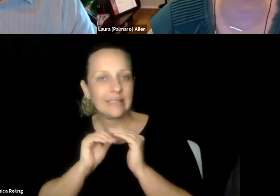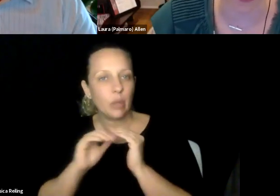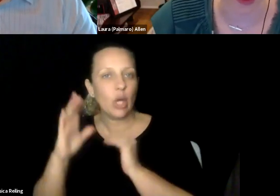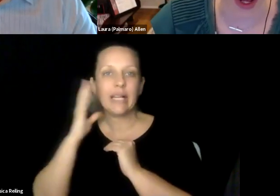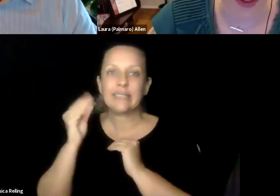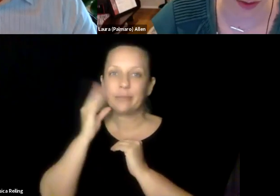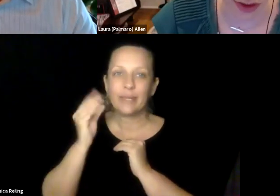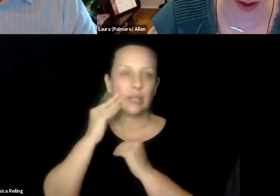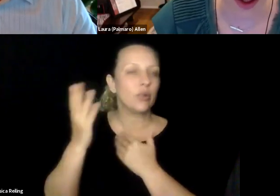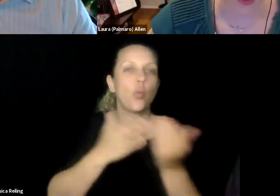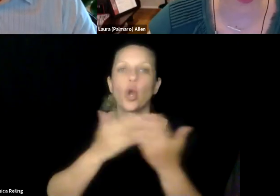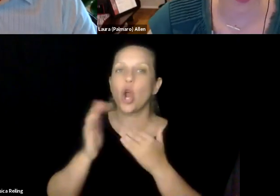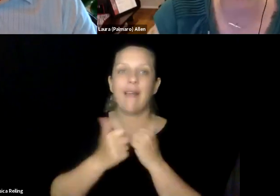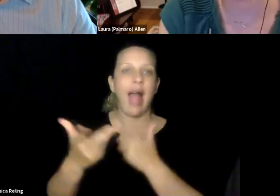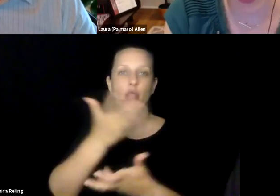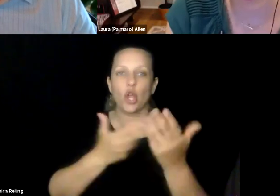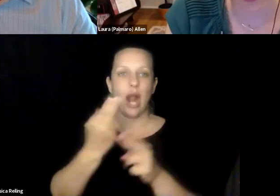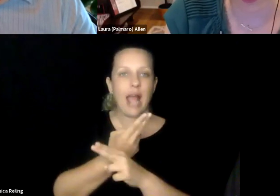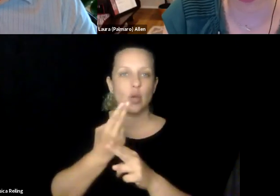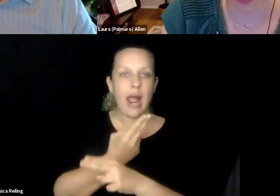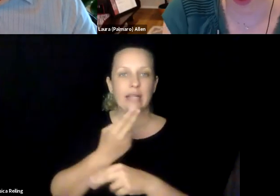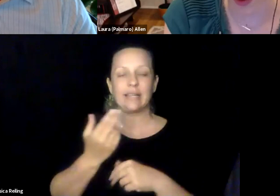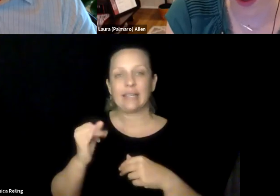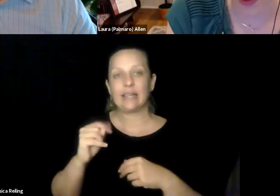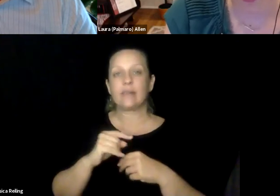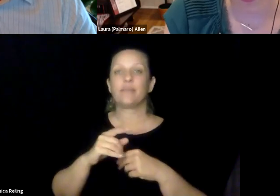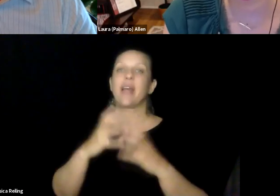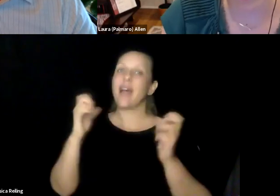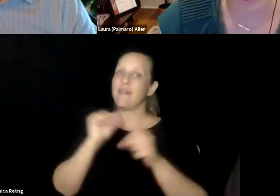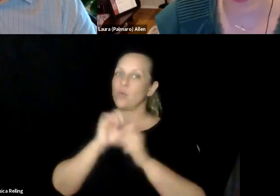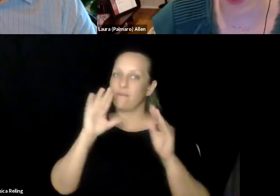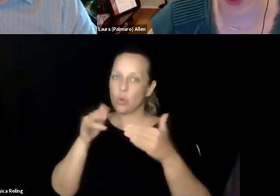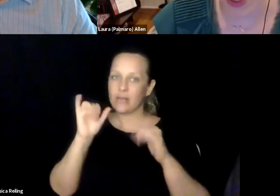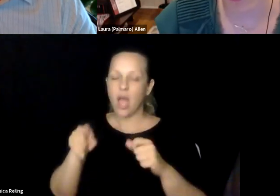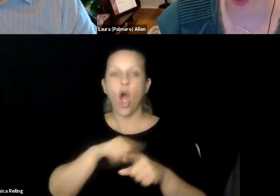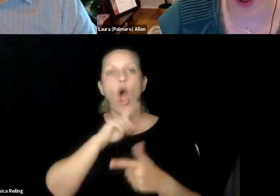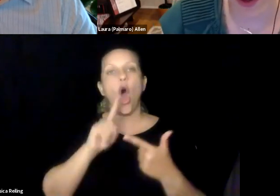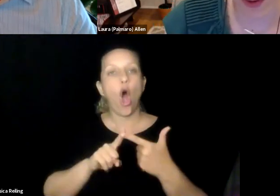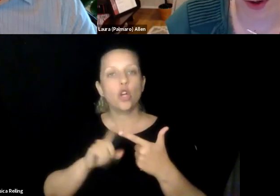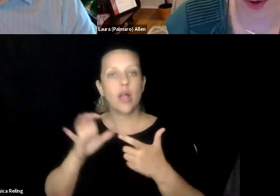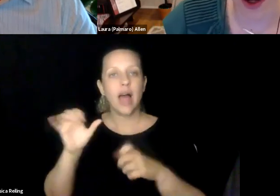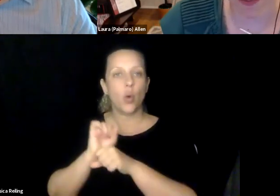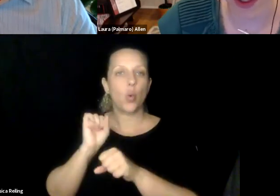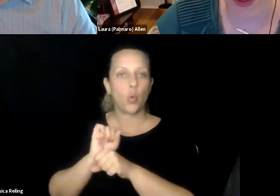do we make sure this is a usable accessible experience for anyone, regardless of how they're interacting with it?